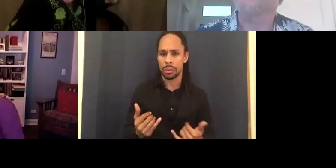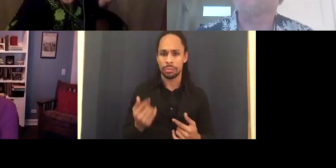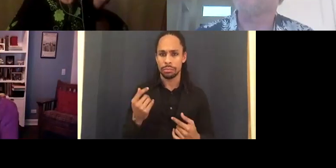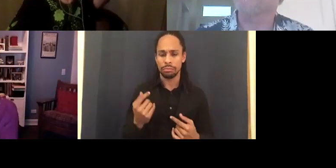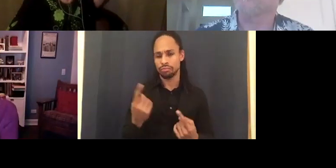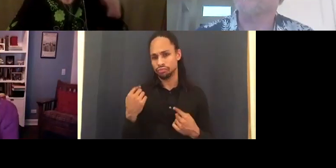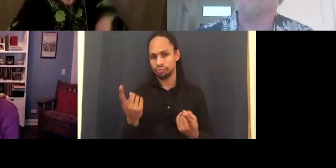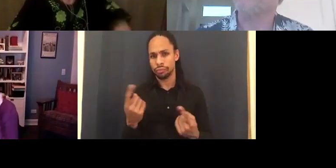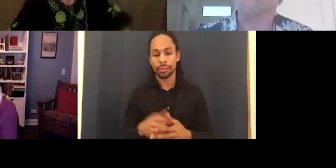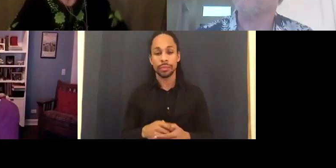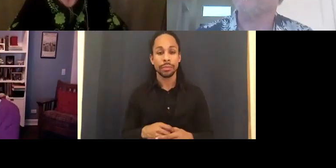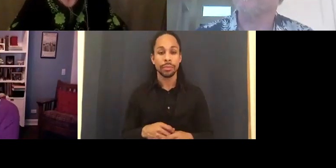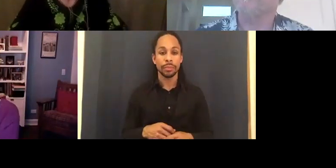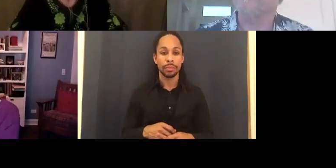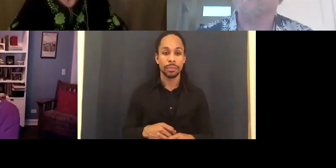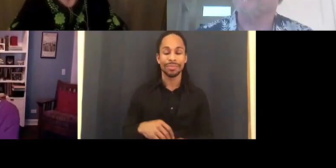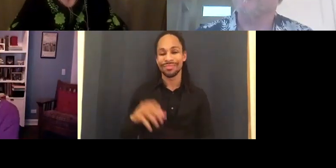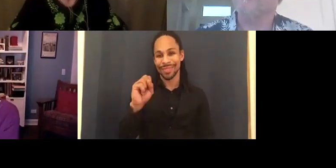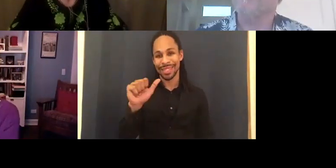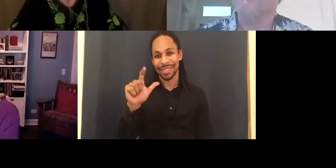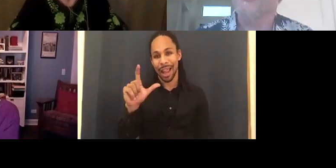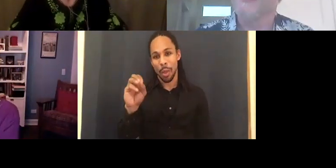You keep starting with me. I'll just mention that.